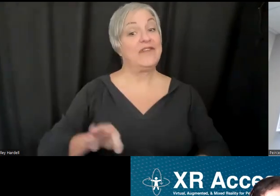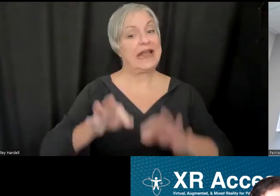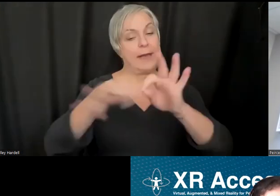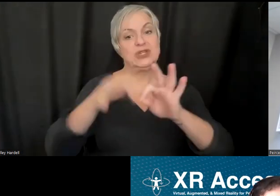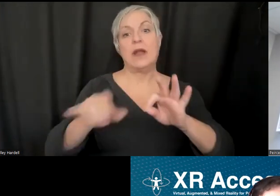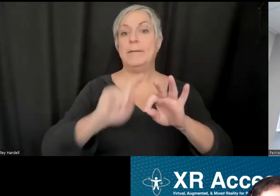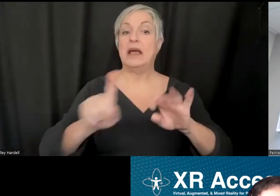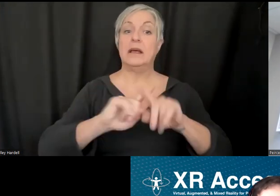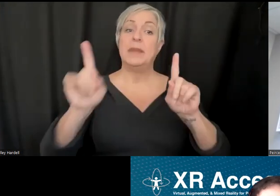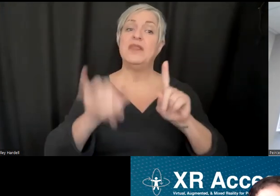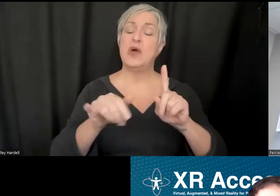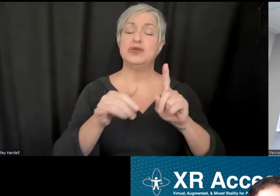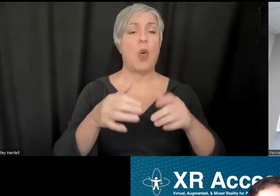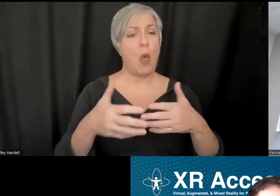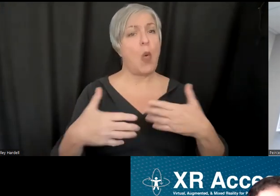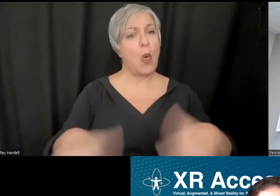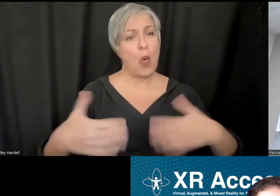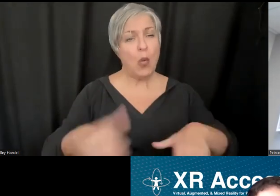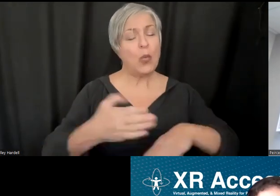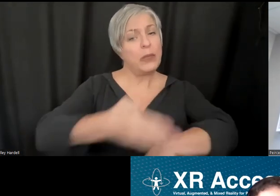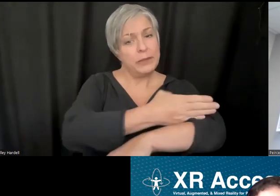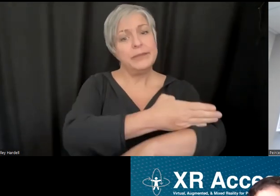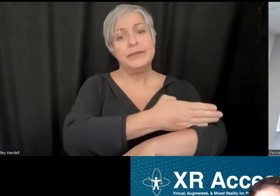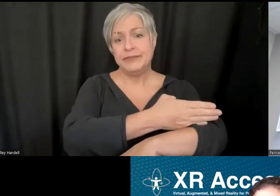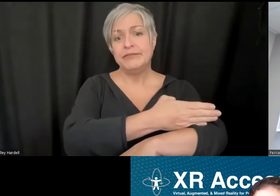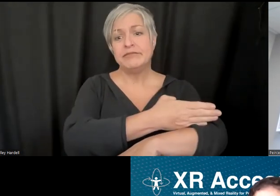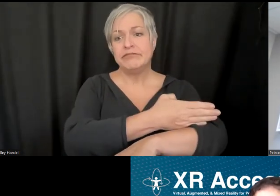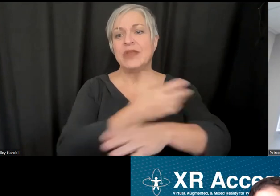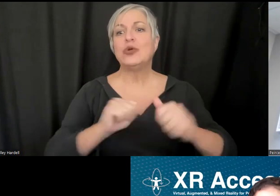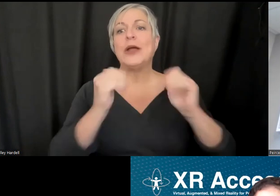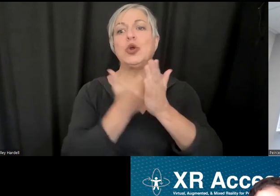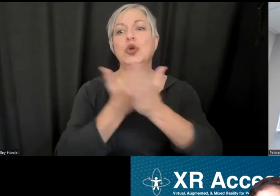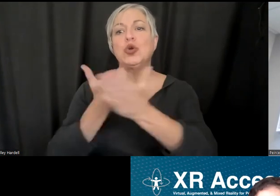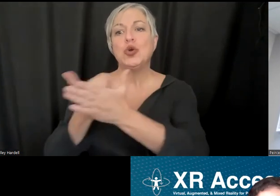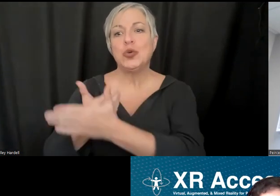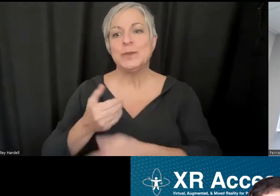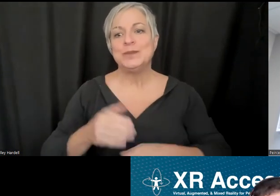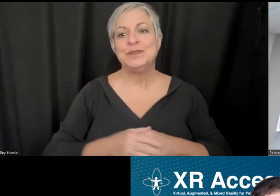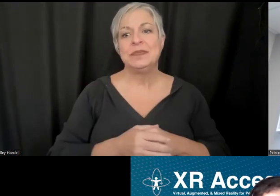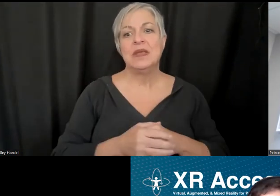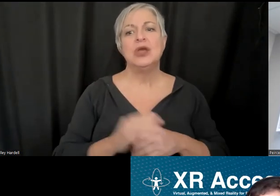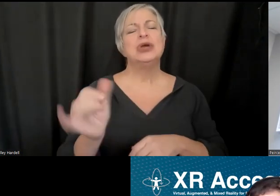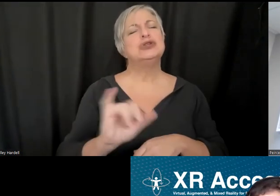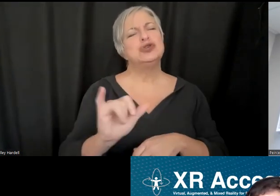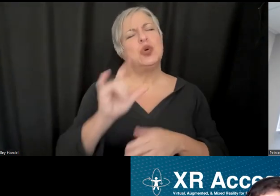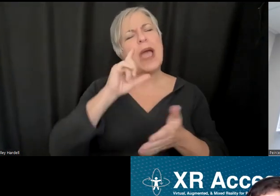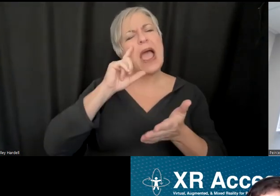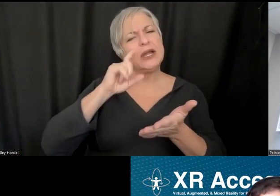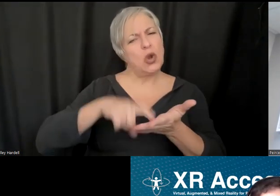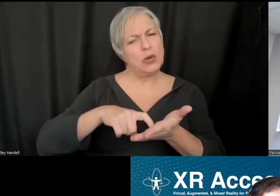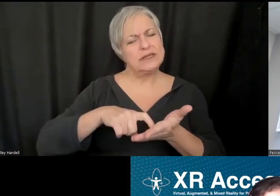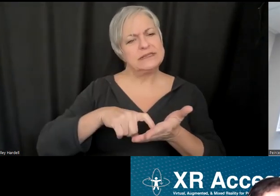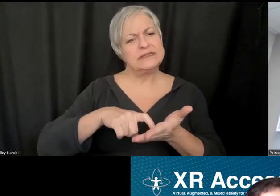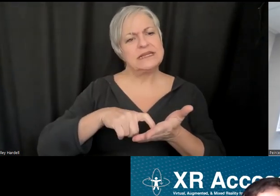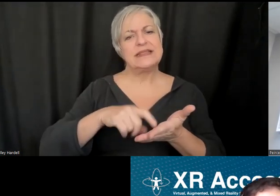been pushing the envelope there. I know also that Apple and their